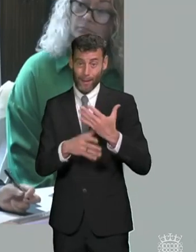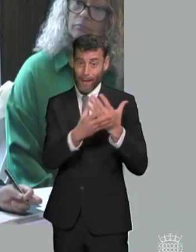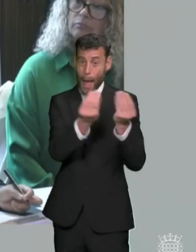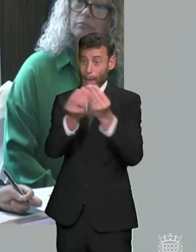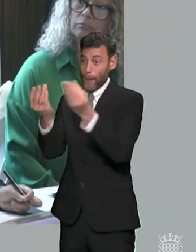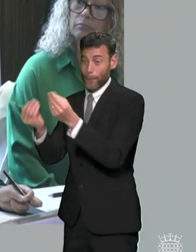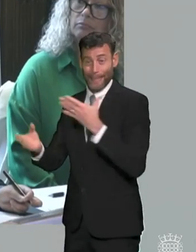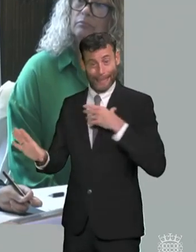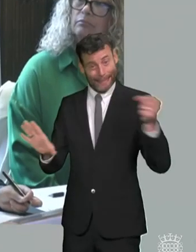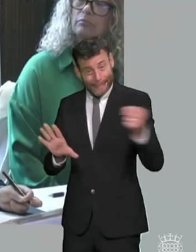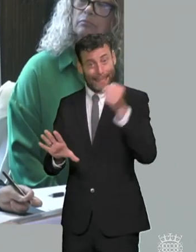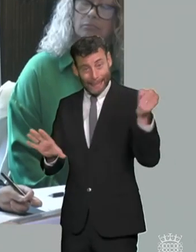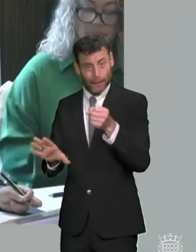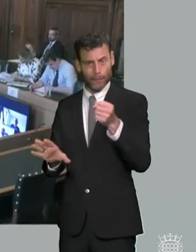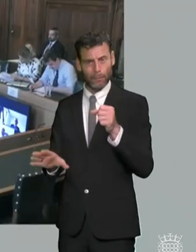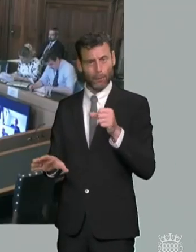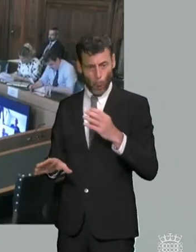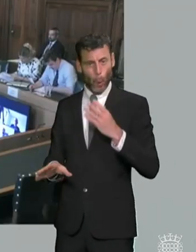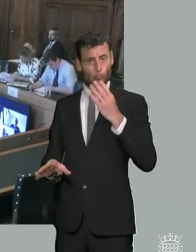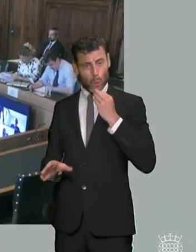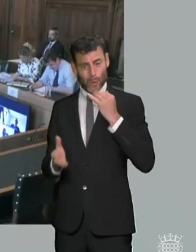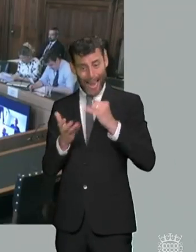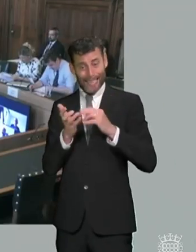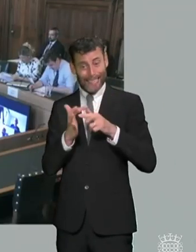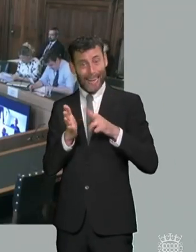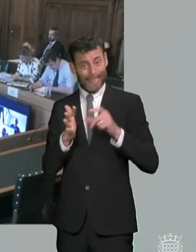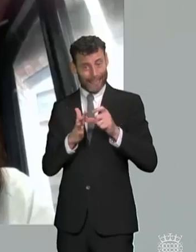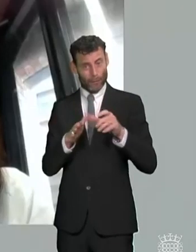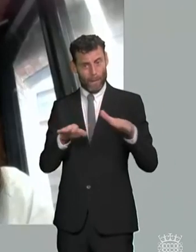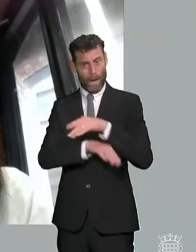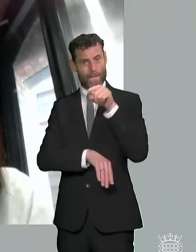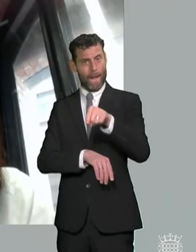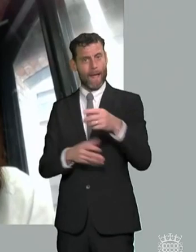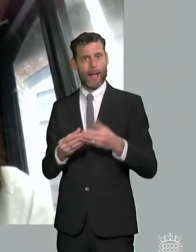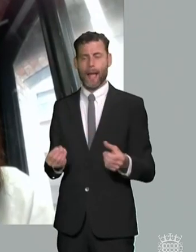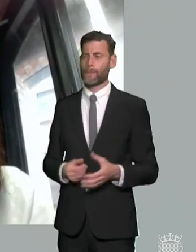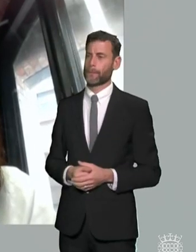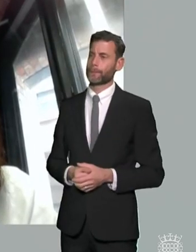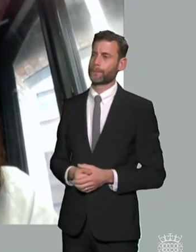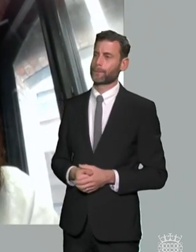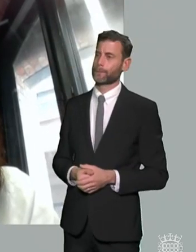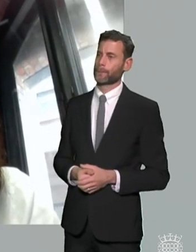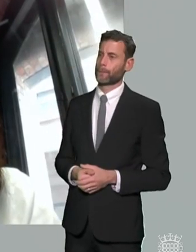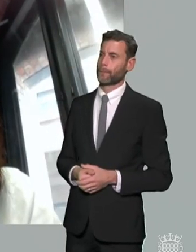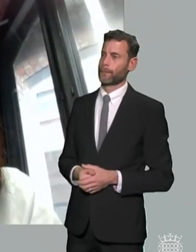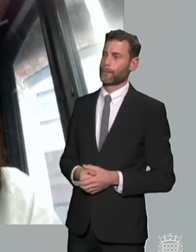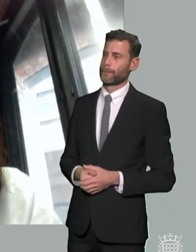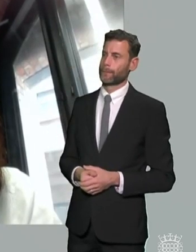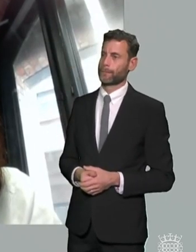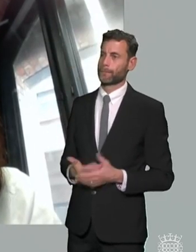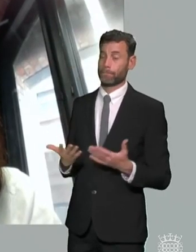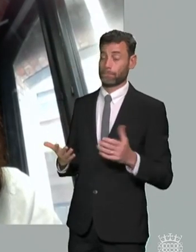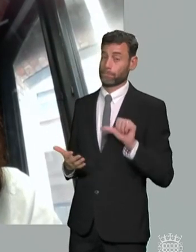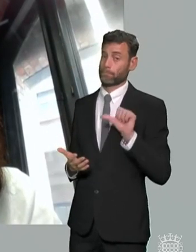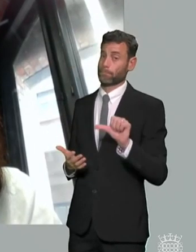next yeah i think in terms of um post 19 provision generally um there is a real kind of lack of um